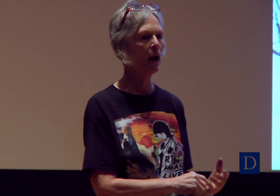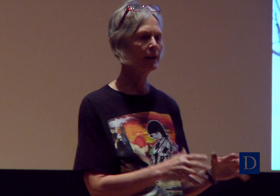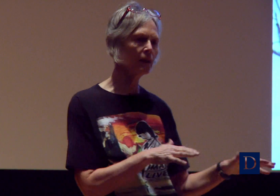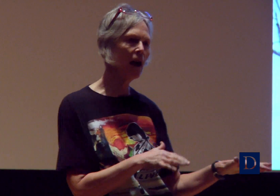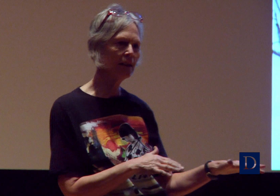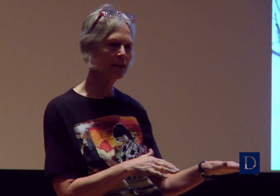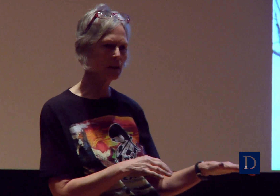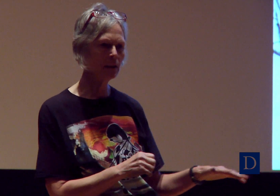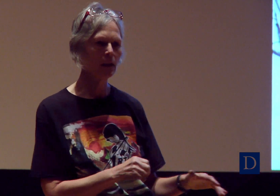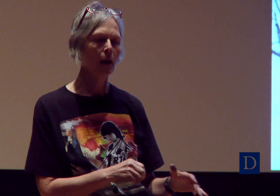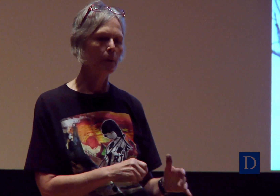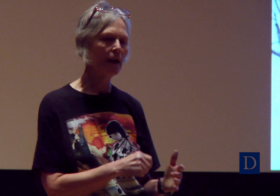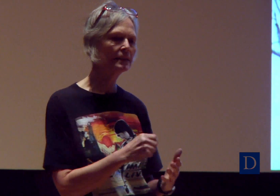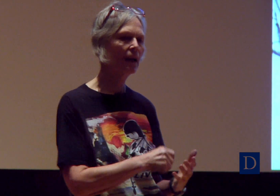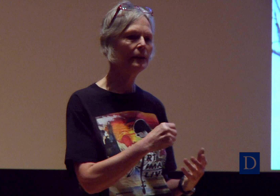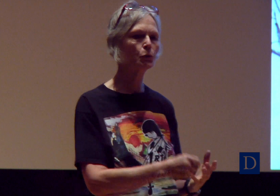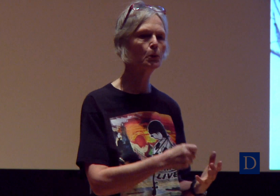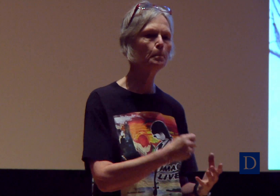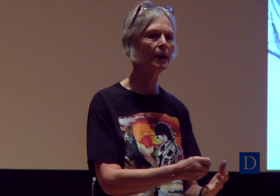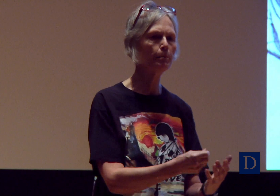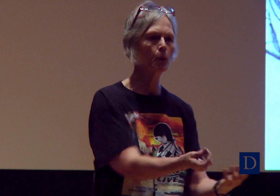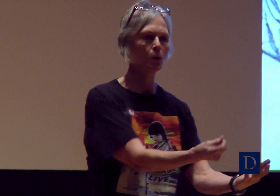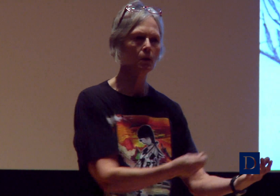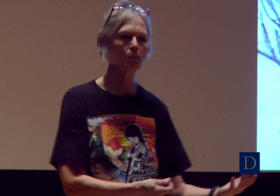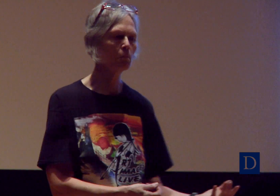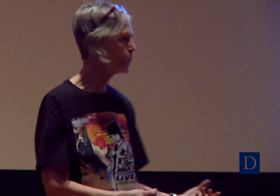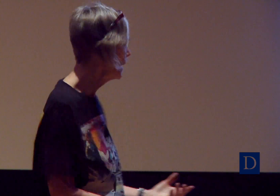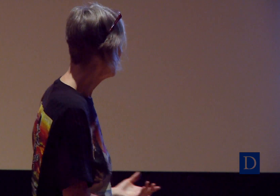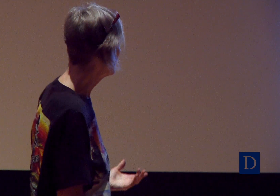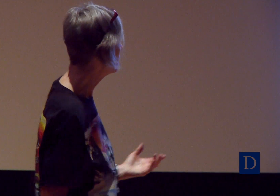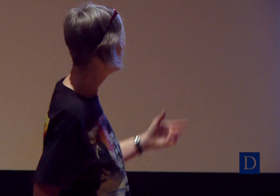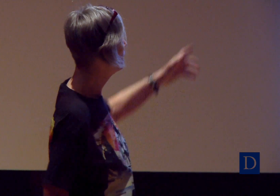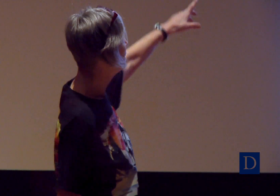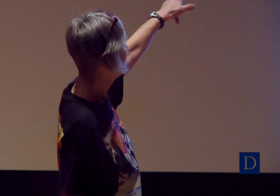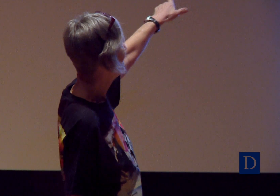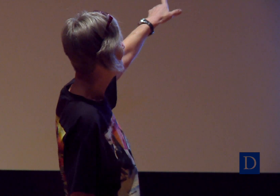I could kind of hear it, but as I drew people playing…